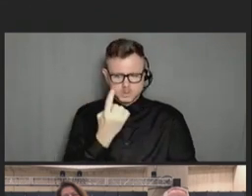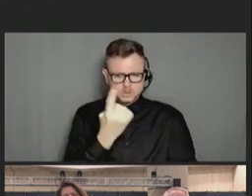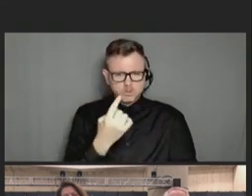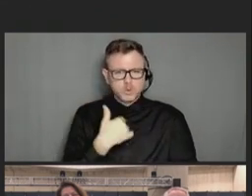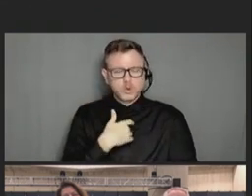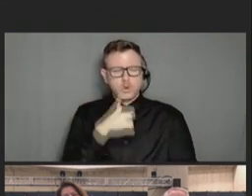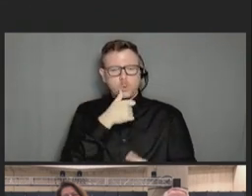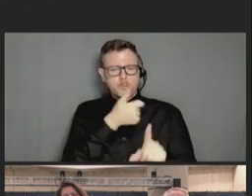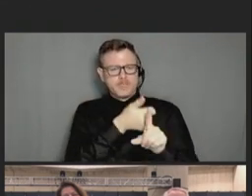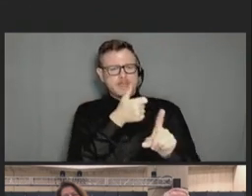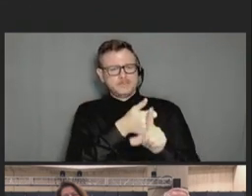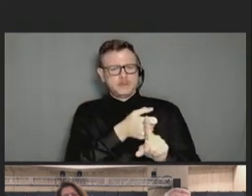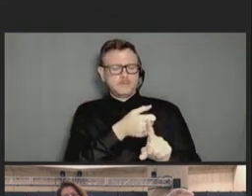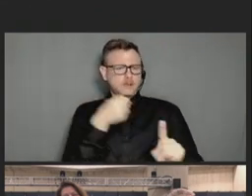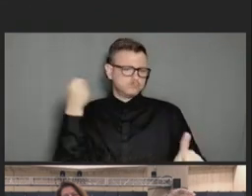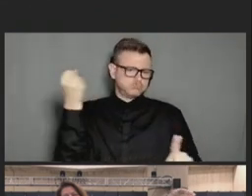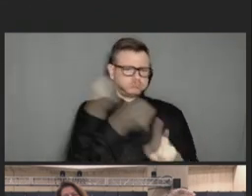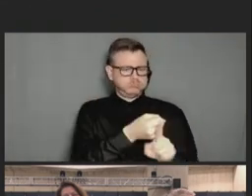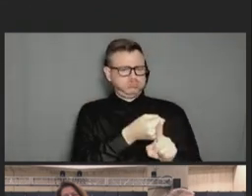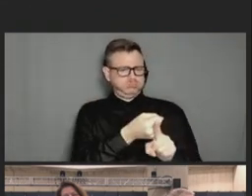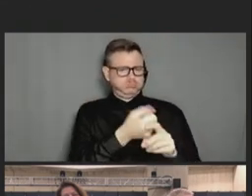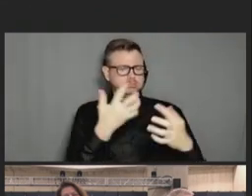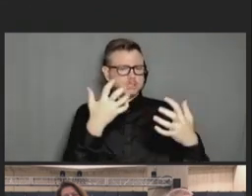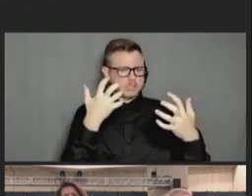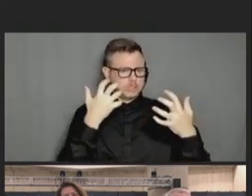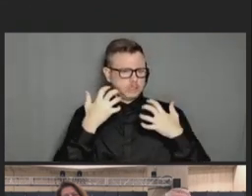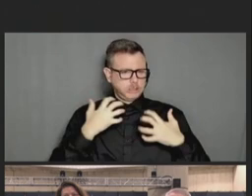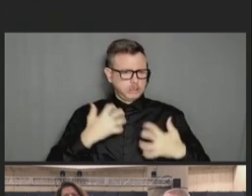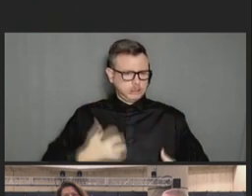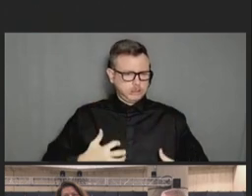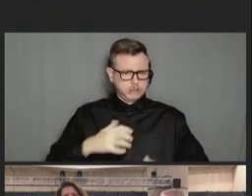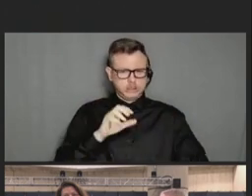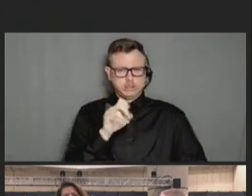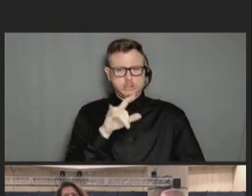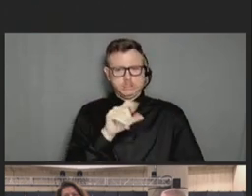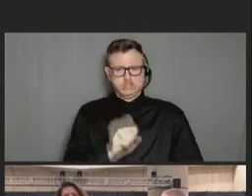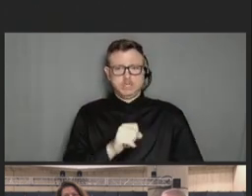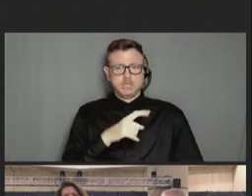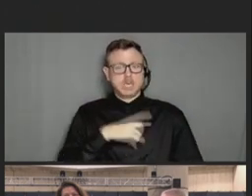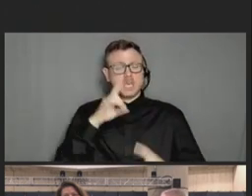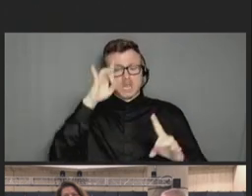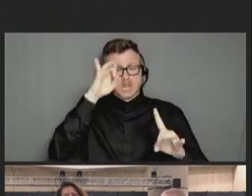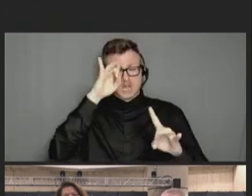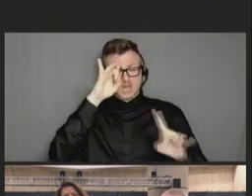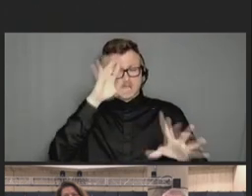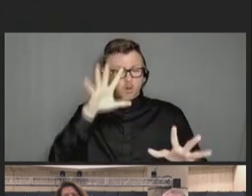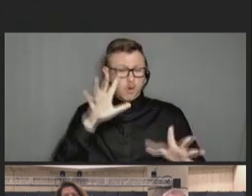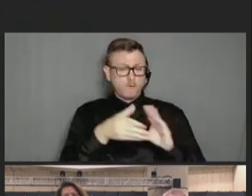and the horror stories that you hear from a lot of these people are extremely motivating.